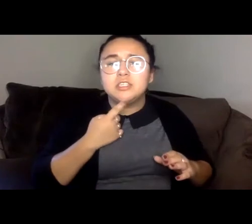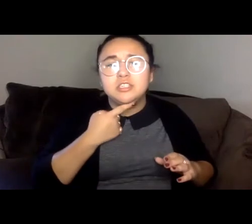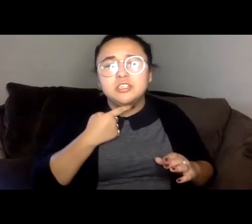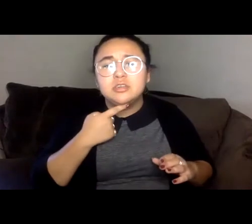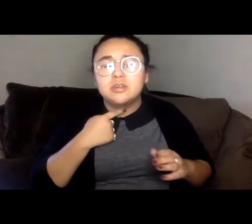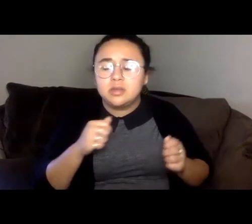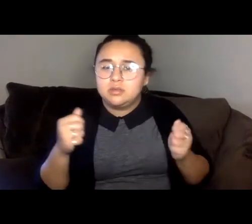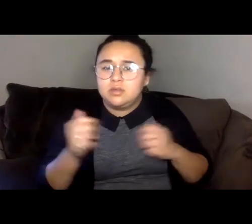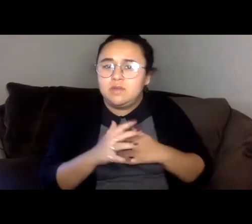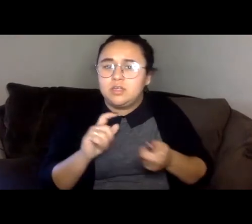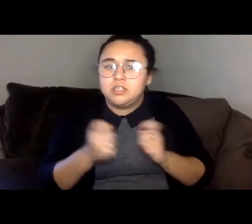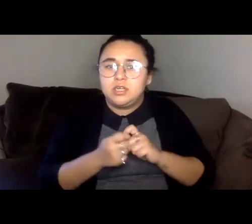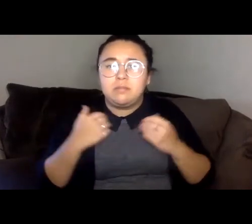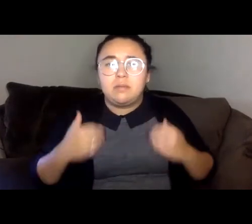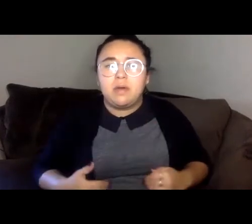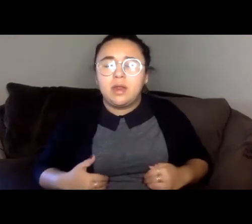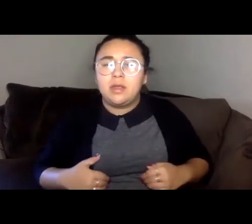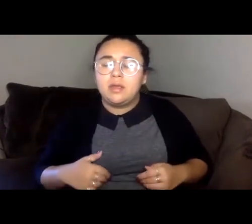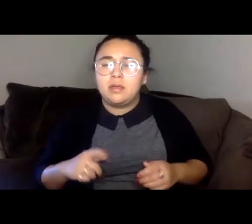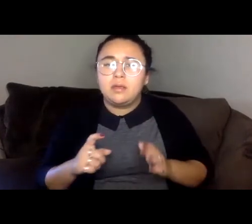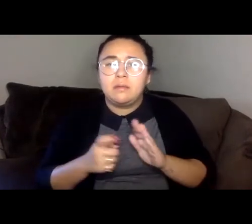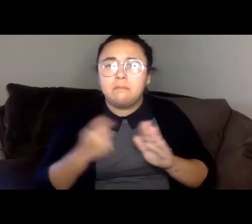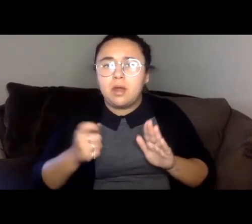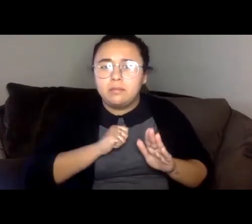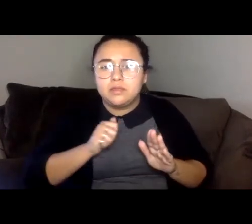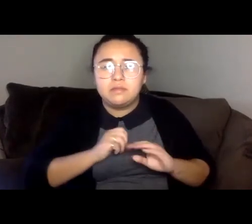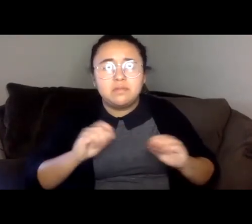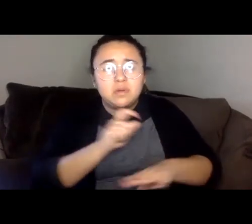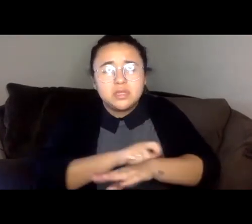Leave my own mark upon it. I got no tattoos no piercings.